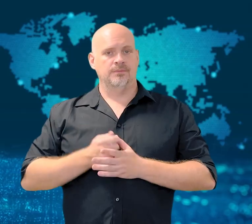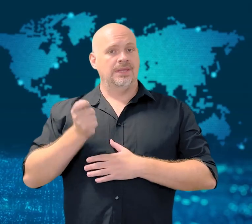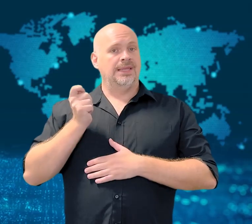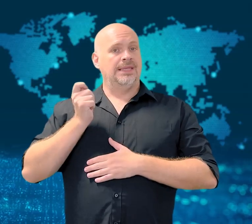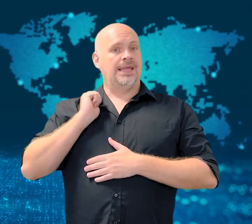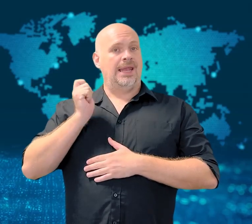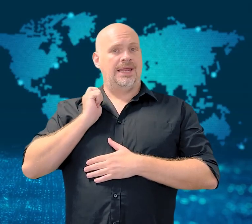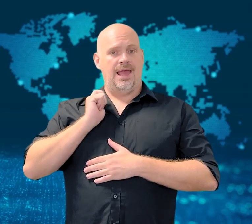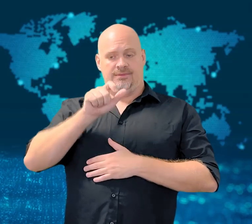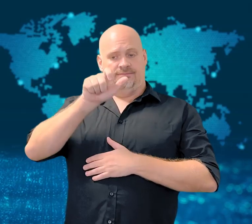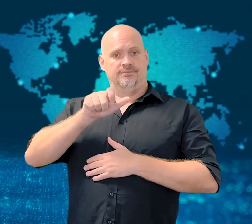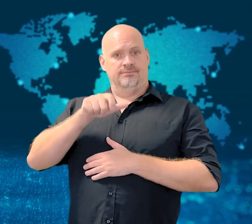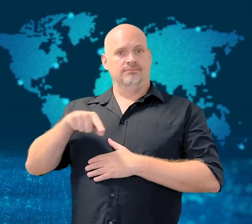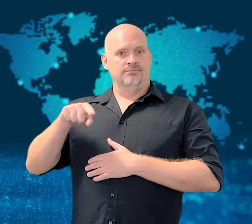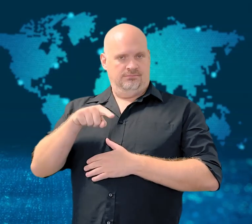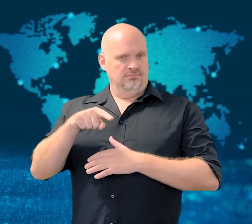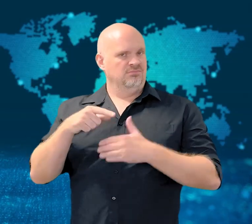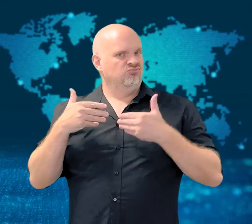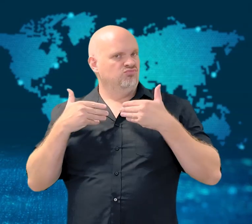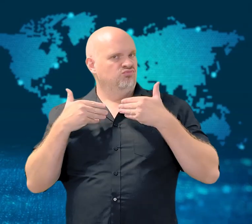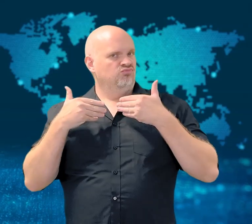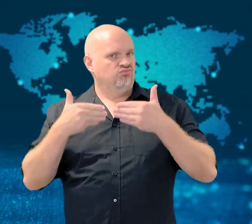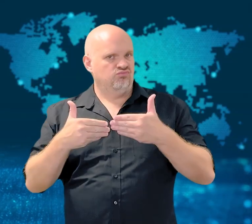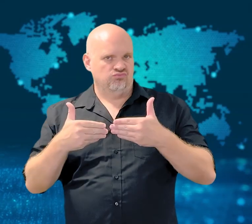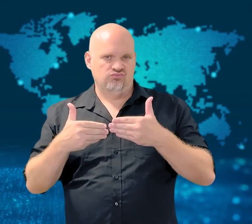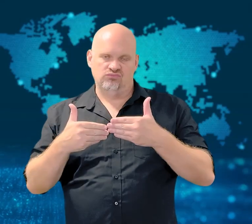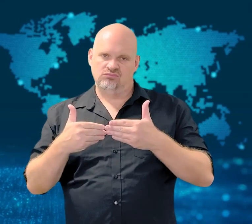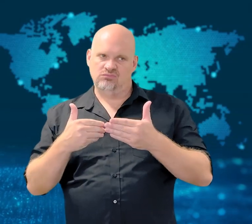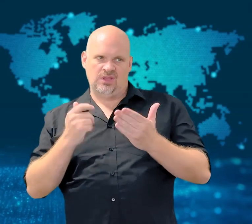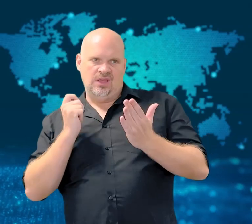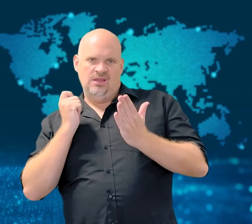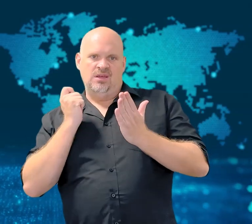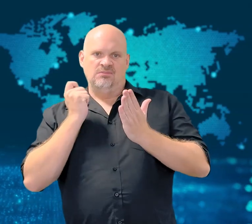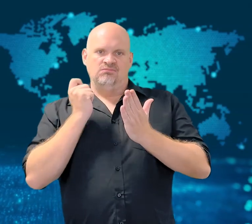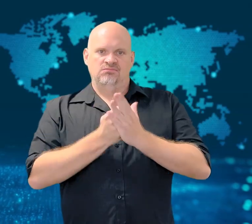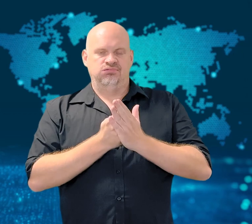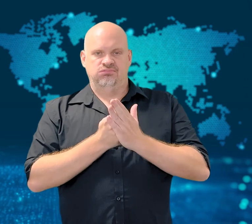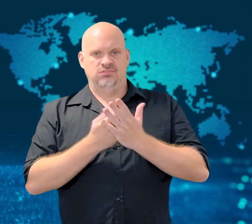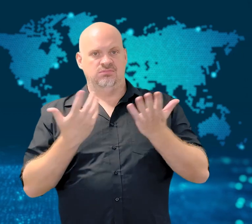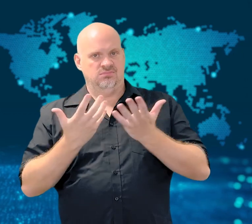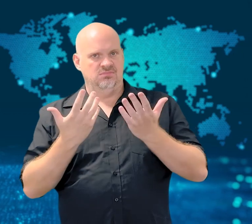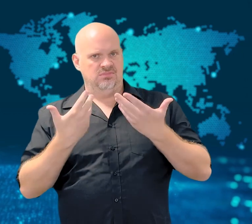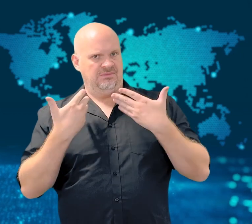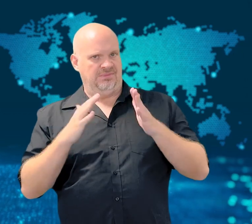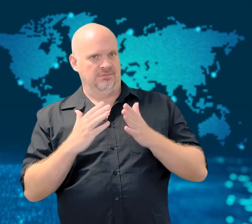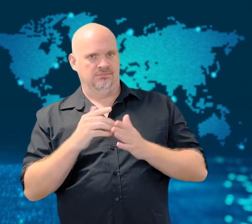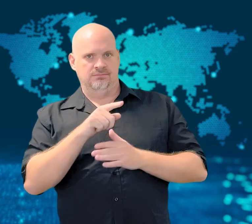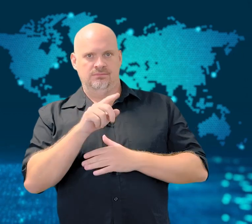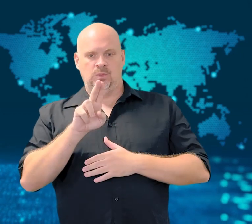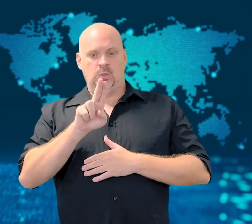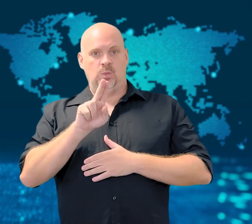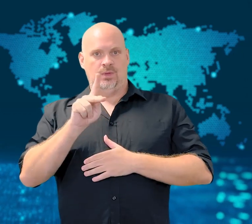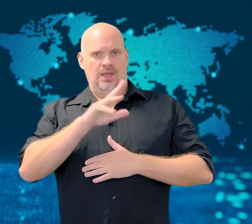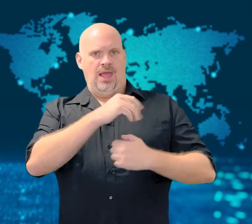[GAVIN]: Kenyans are filing a claim to be compensated for a fire caused by